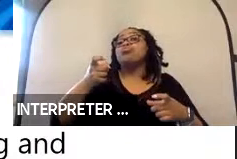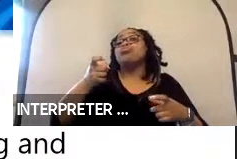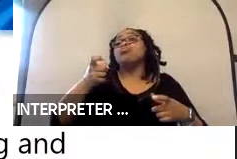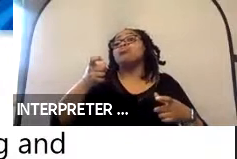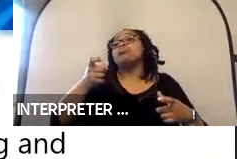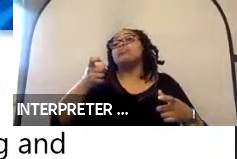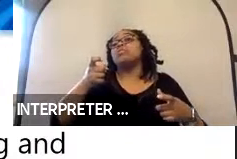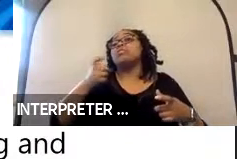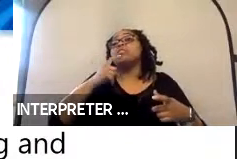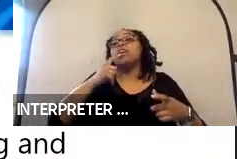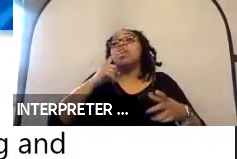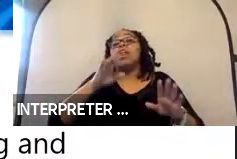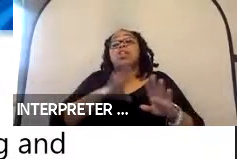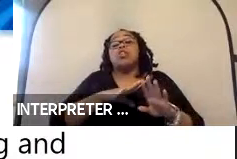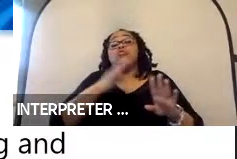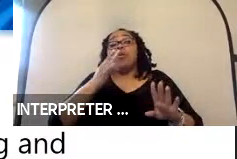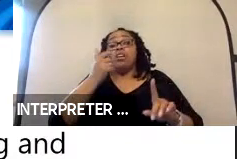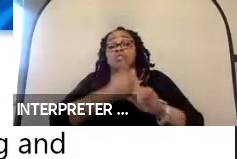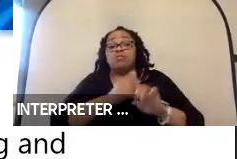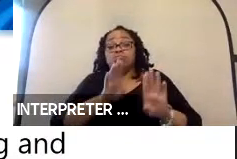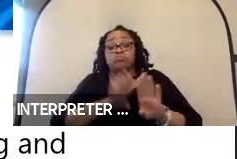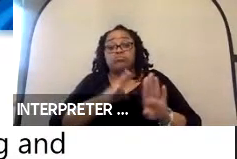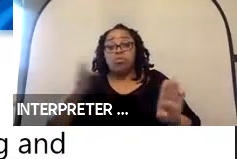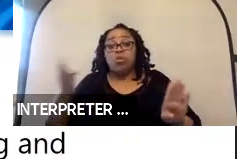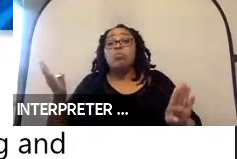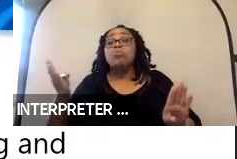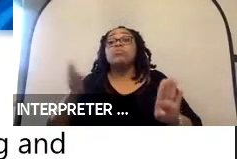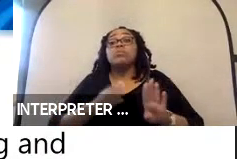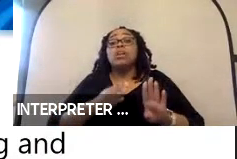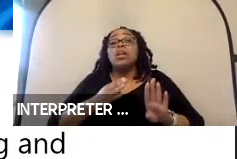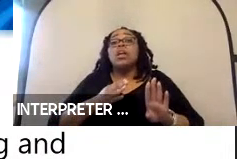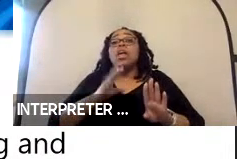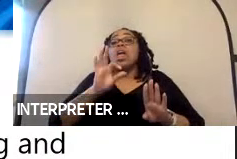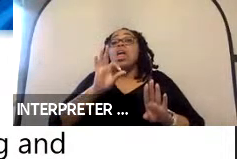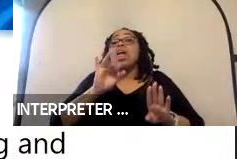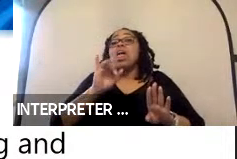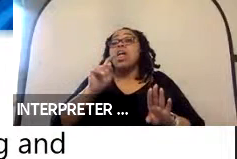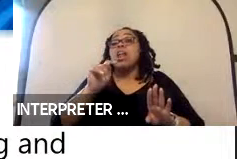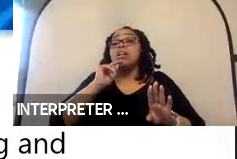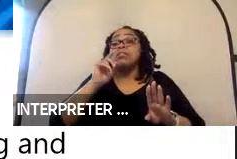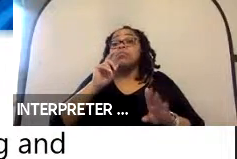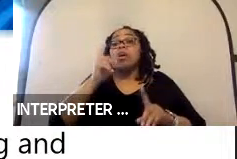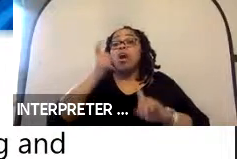automatically, the lift deploys automatically. It waits for the passenger to board the lift.